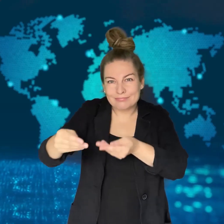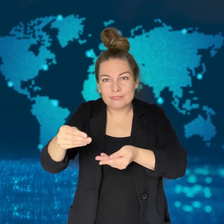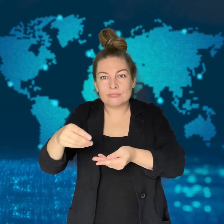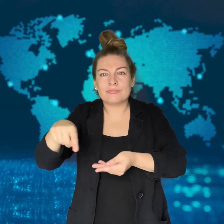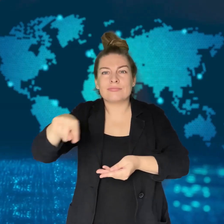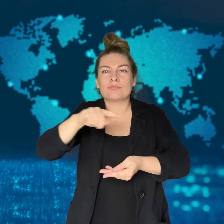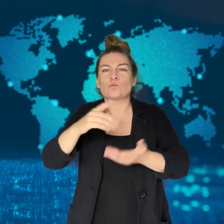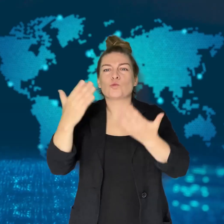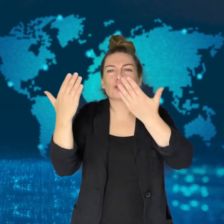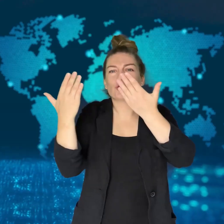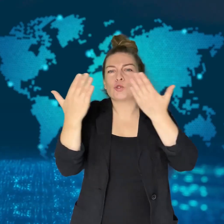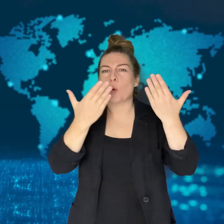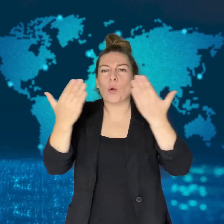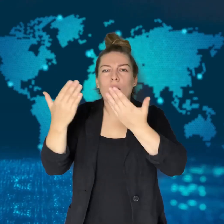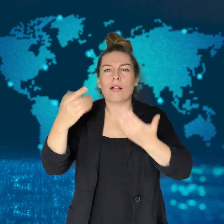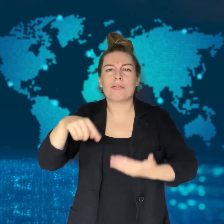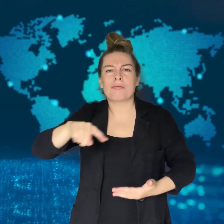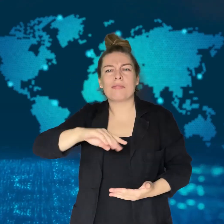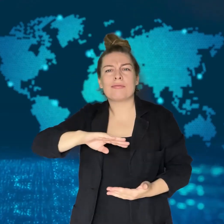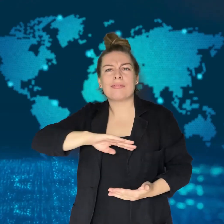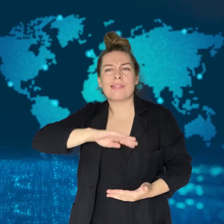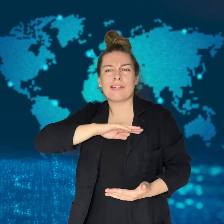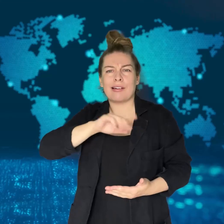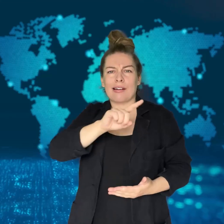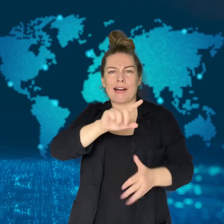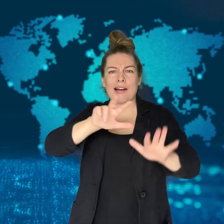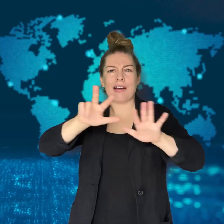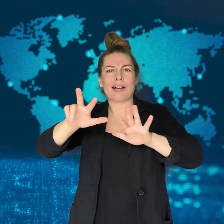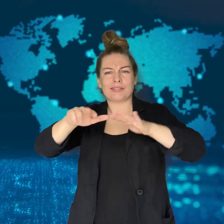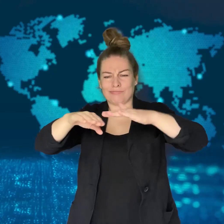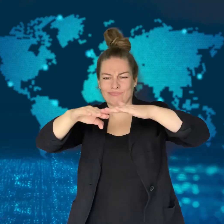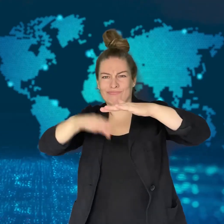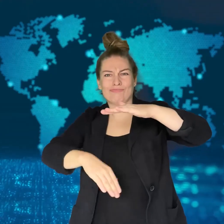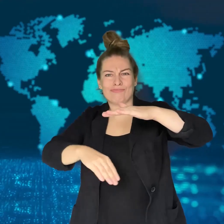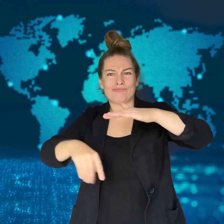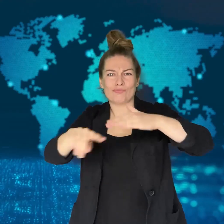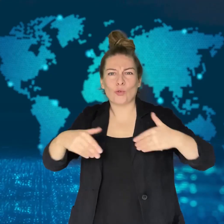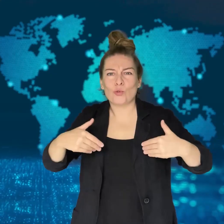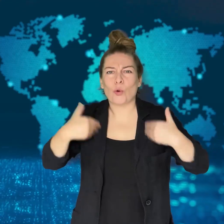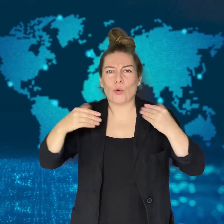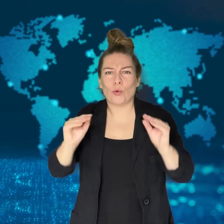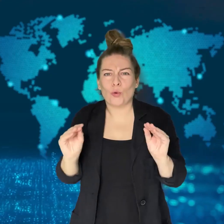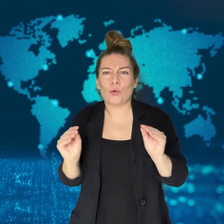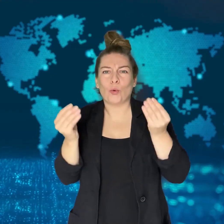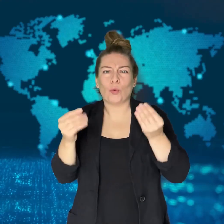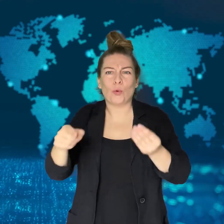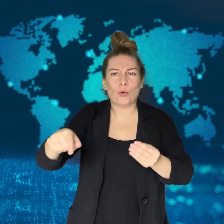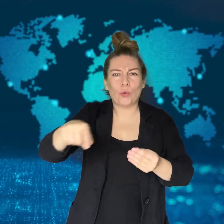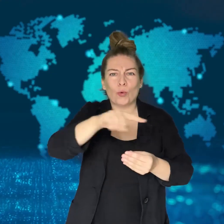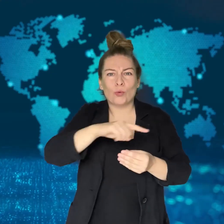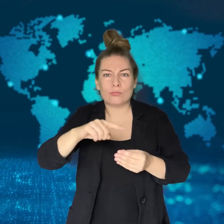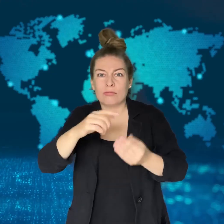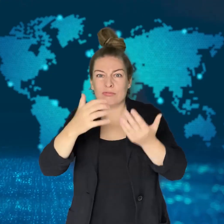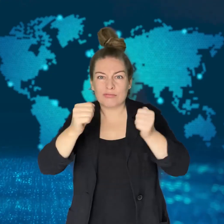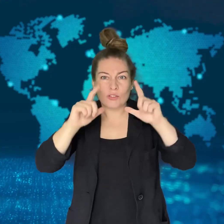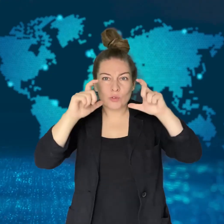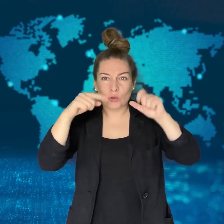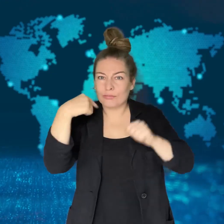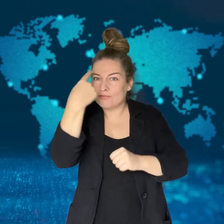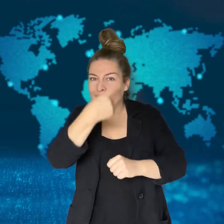Although South Korean lawmakers passed the bill, it needs to